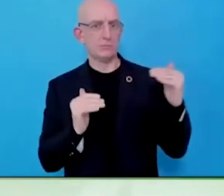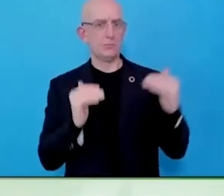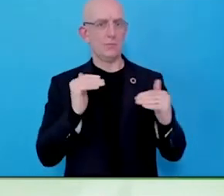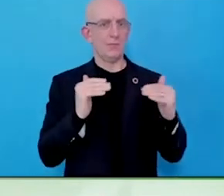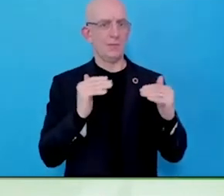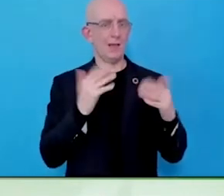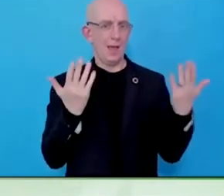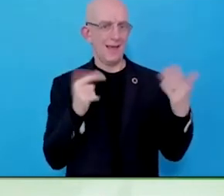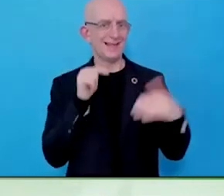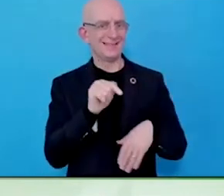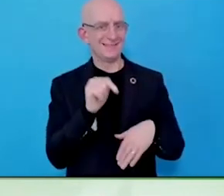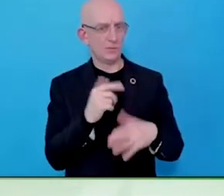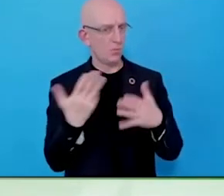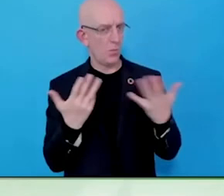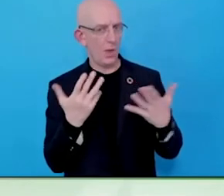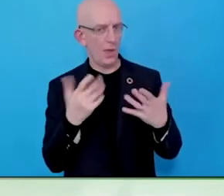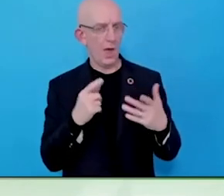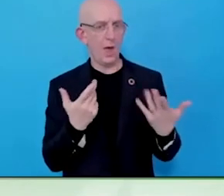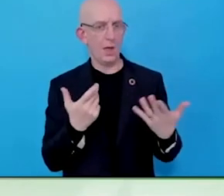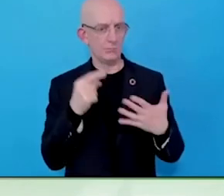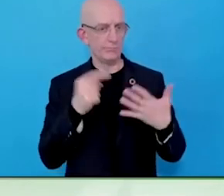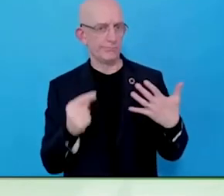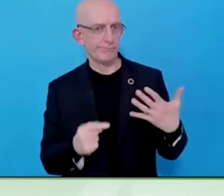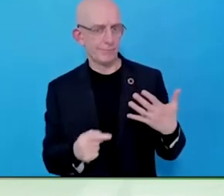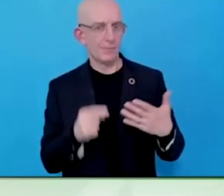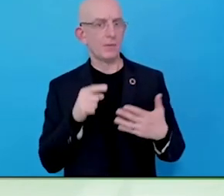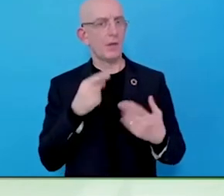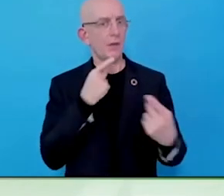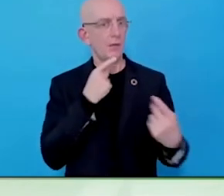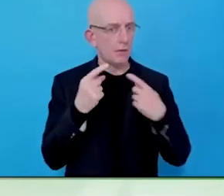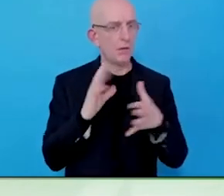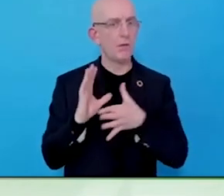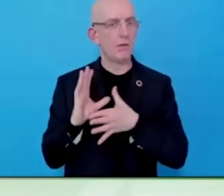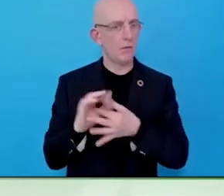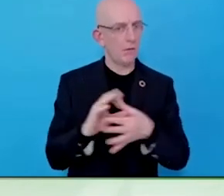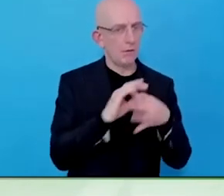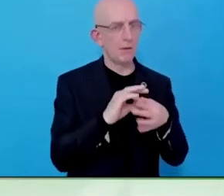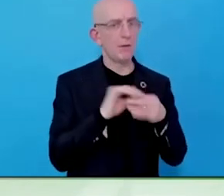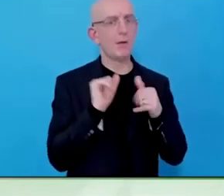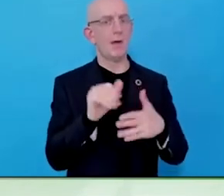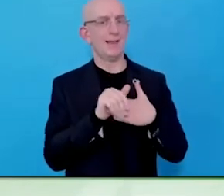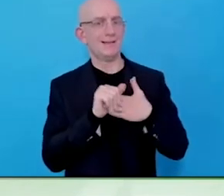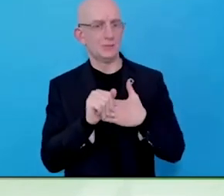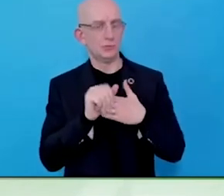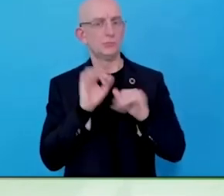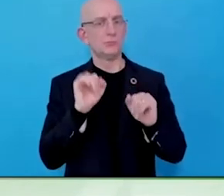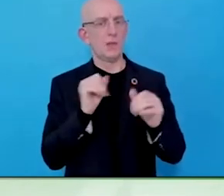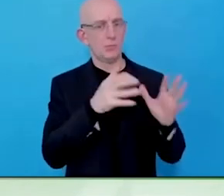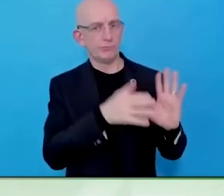in the disability community as social entrepreneurs or change agent so you get the two-way learning.